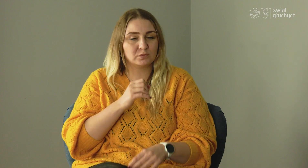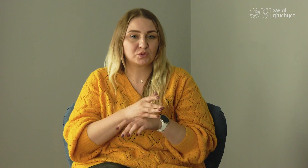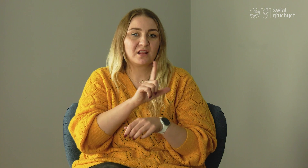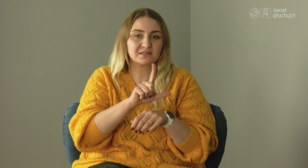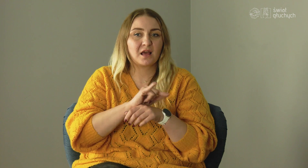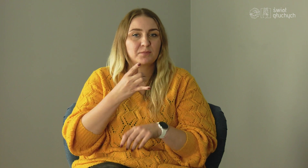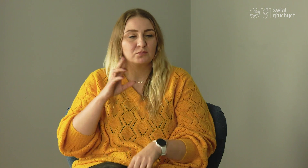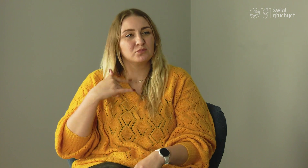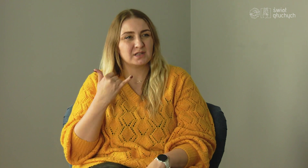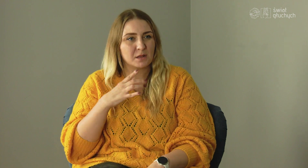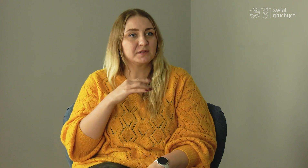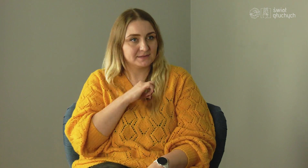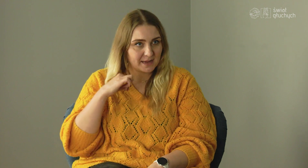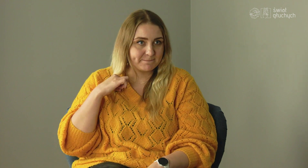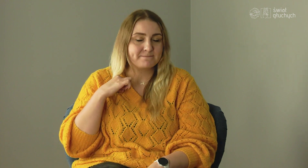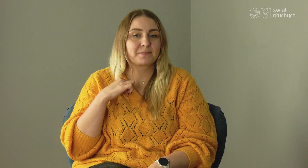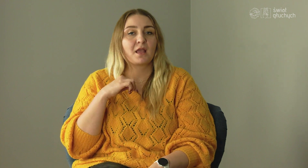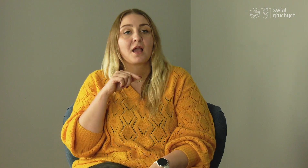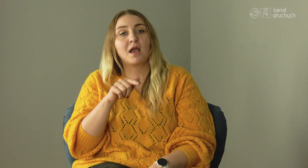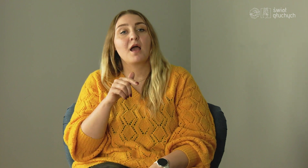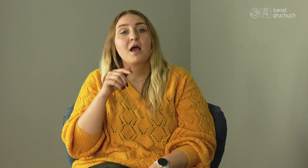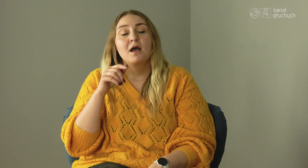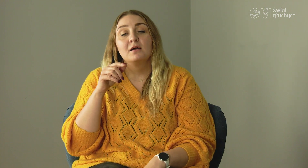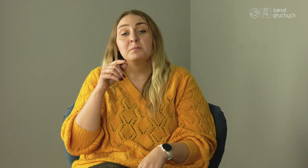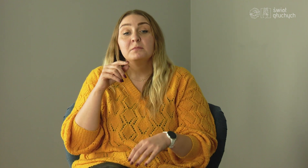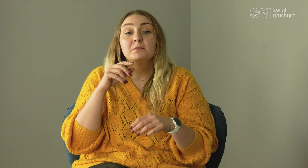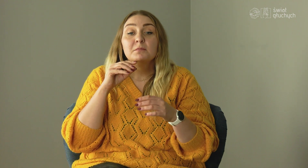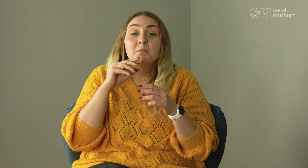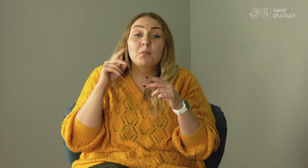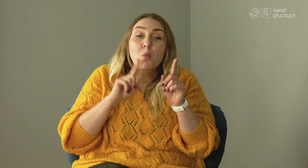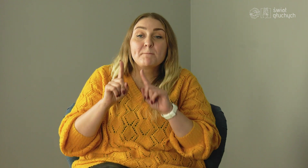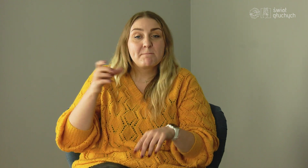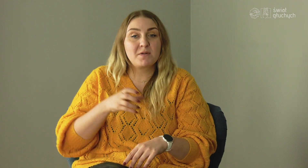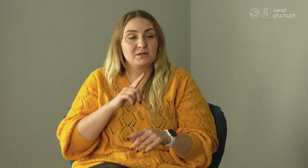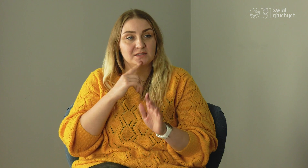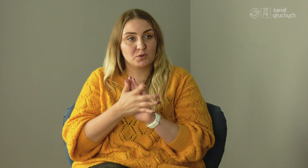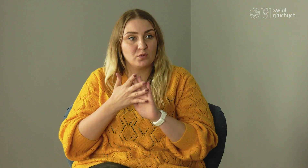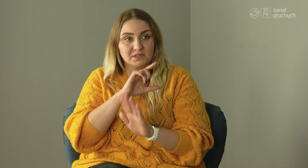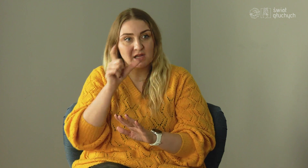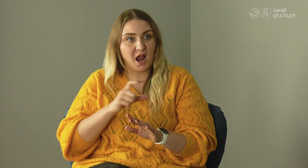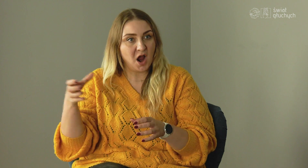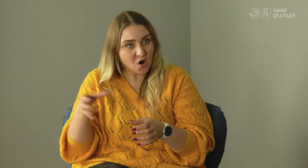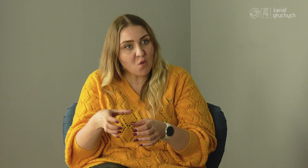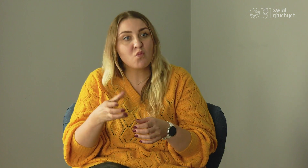During my undergraduate and master's degrees I was alone, sign language interpreter was next to me all the time,